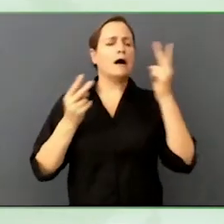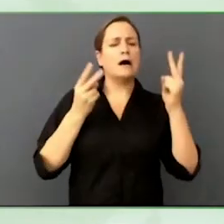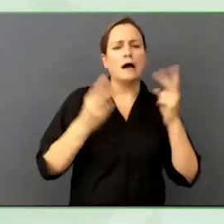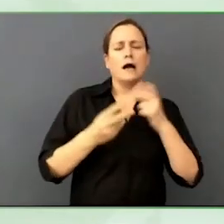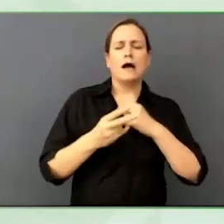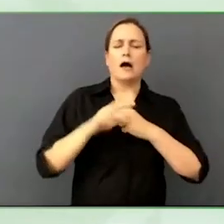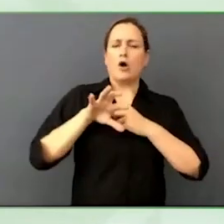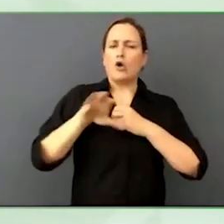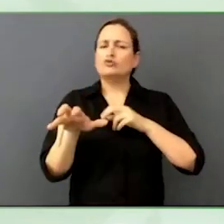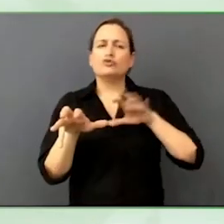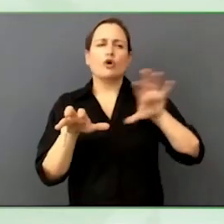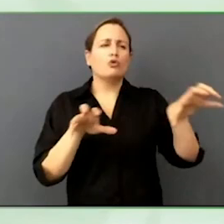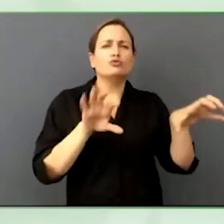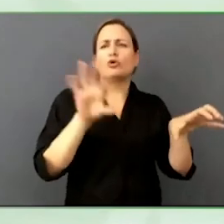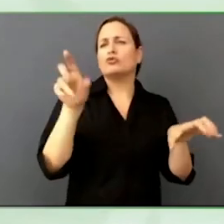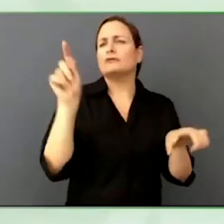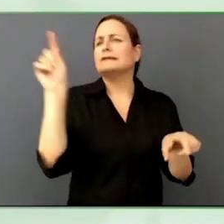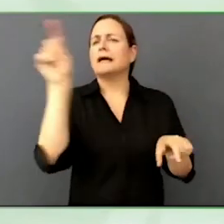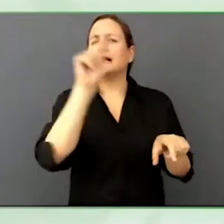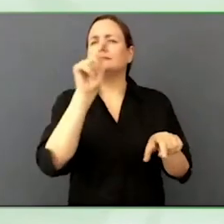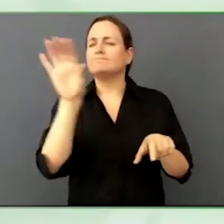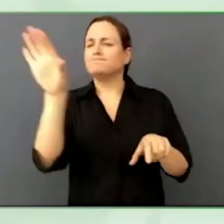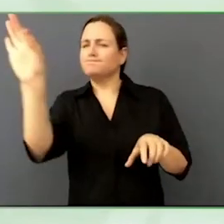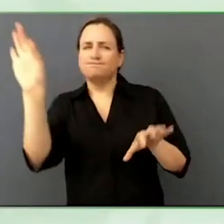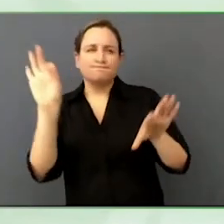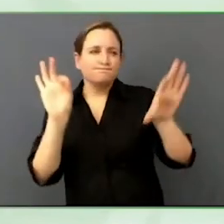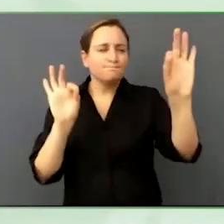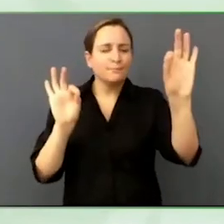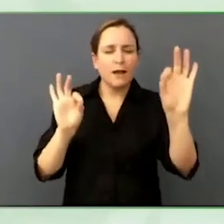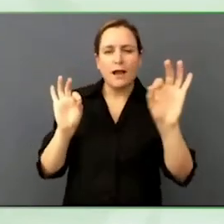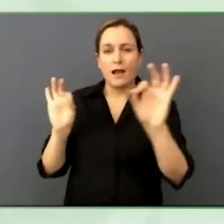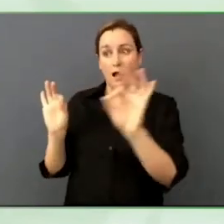And I make those connections, not being here, I would not have been able to do that.